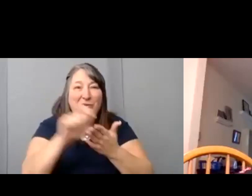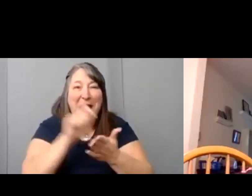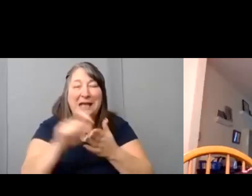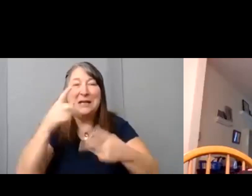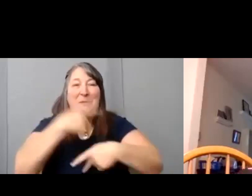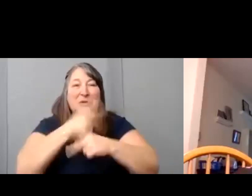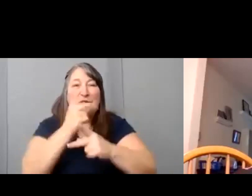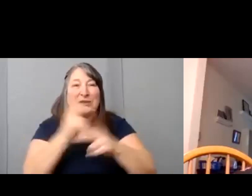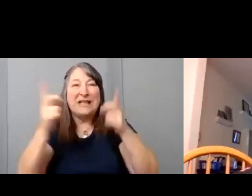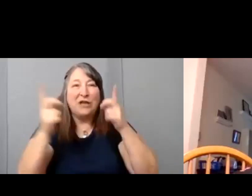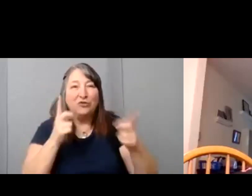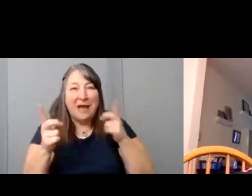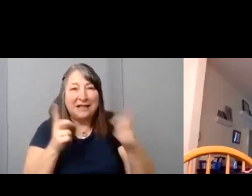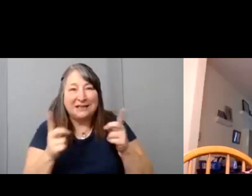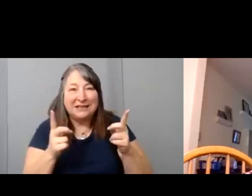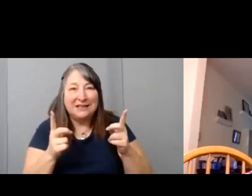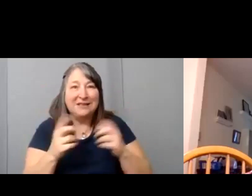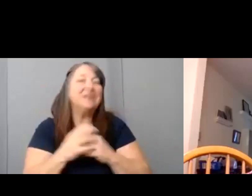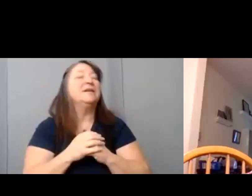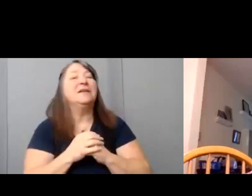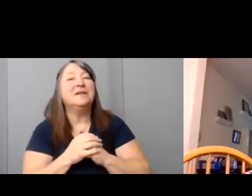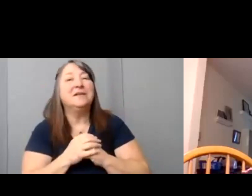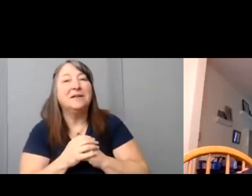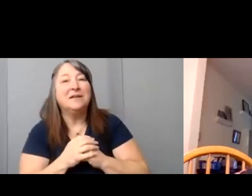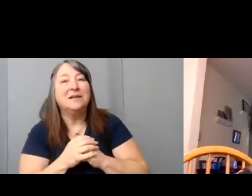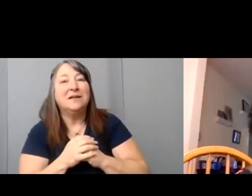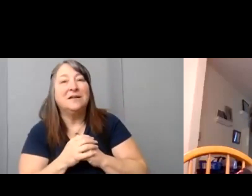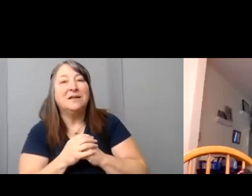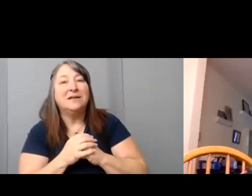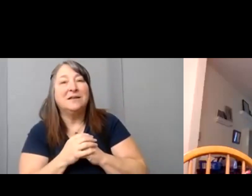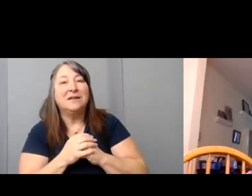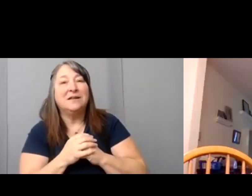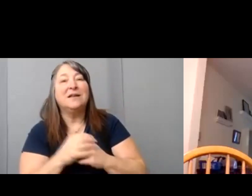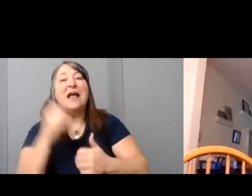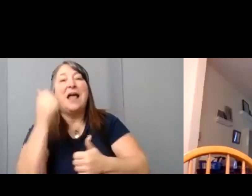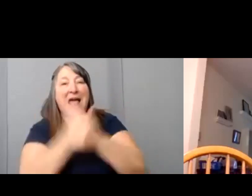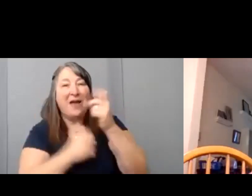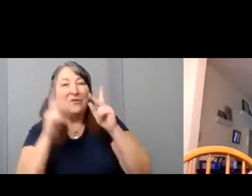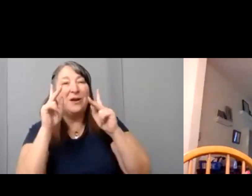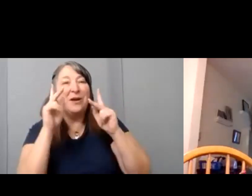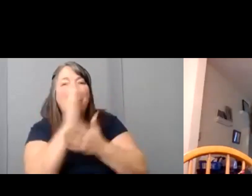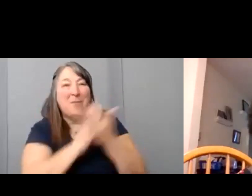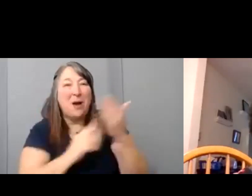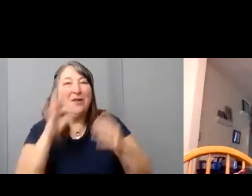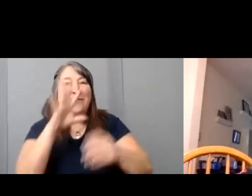Advocating for inclusion on every project she creates. Her writing credits